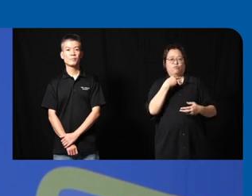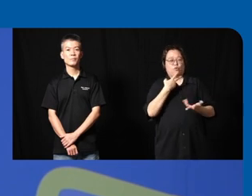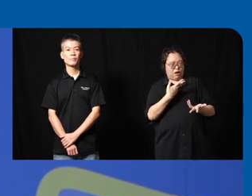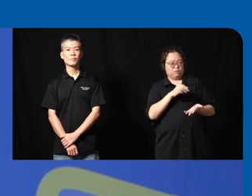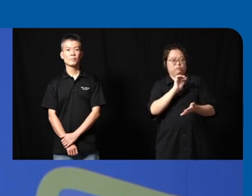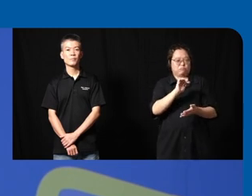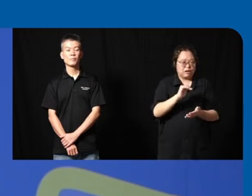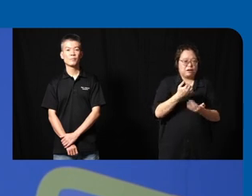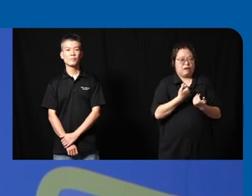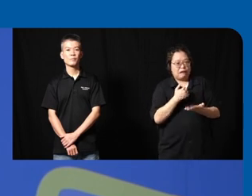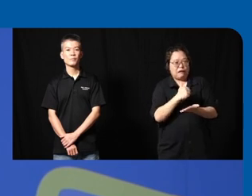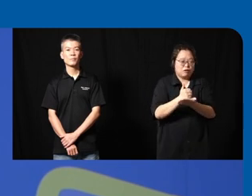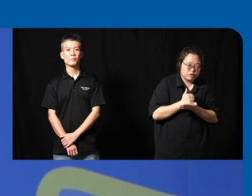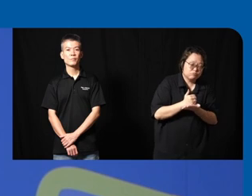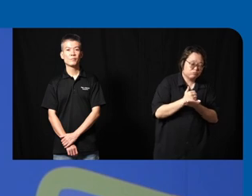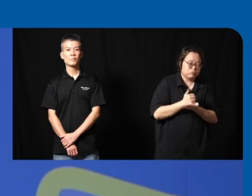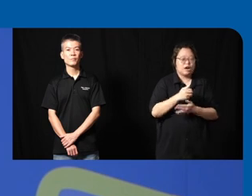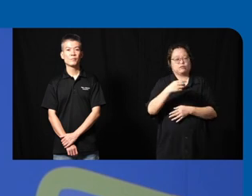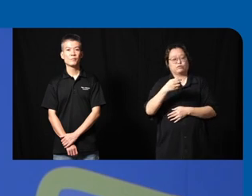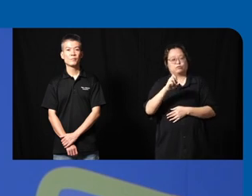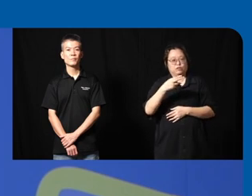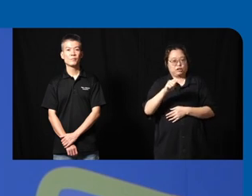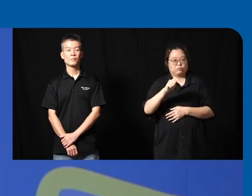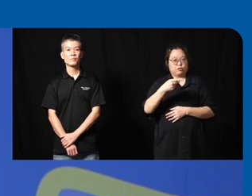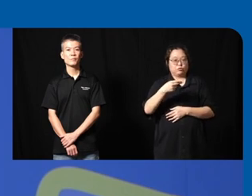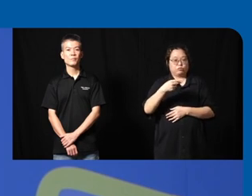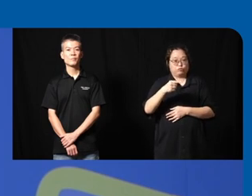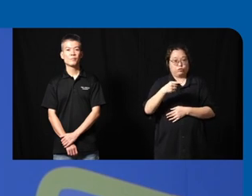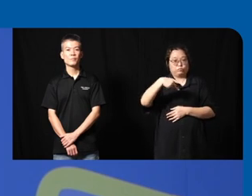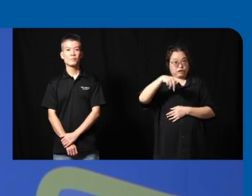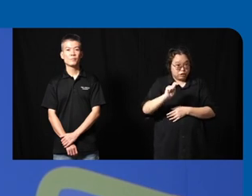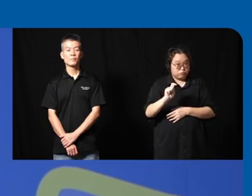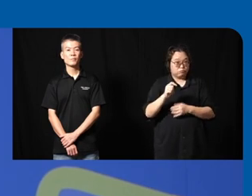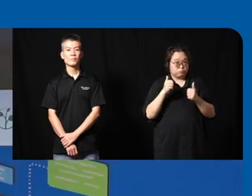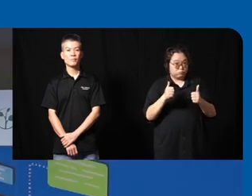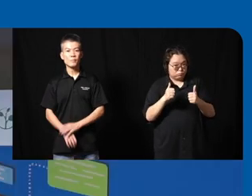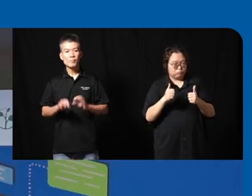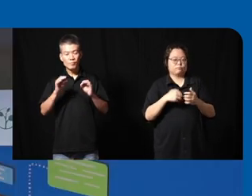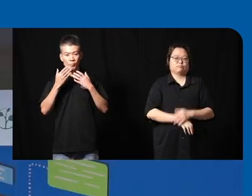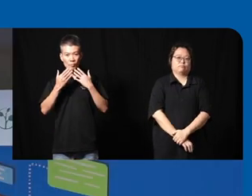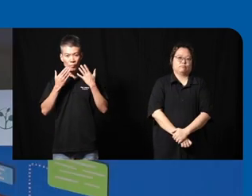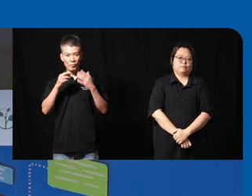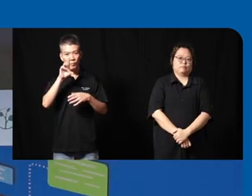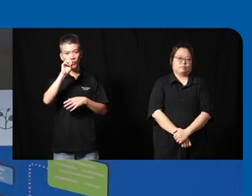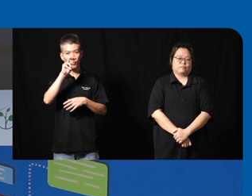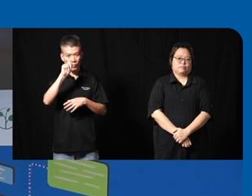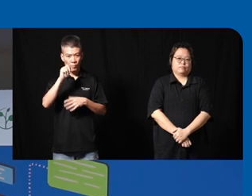communicate could they use cat gbt to guide them for communication as well thank you Ron uh kirana